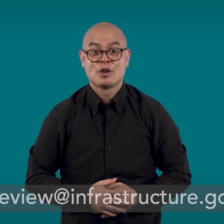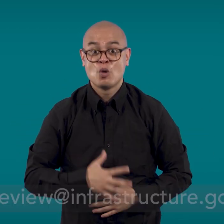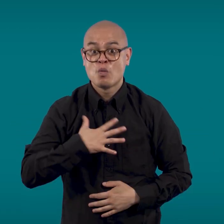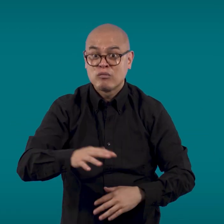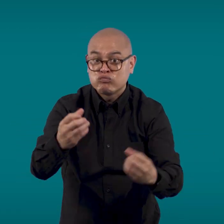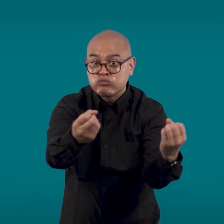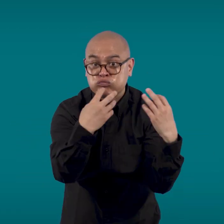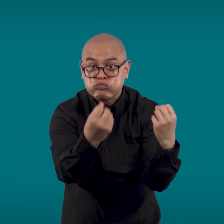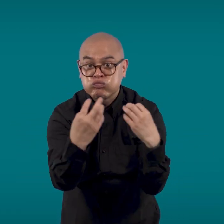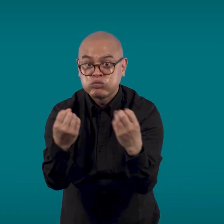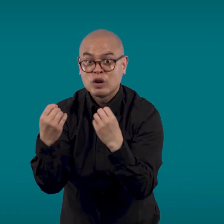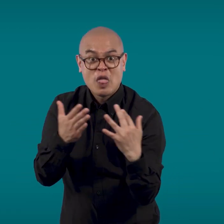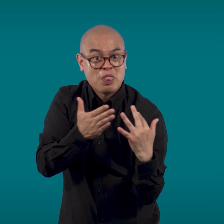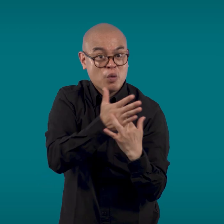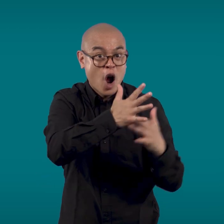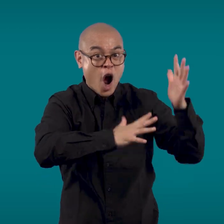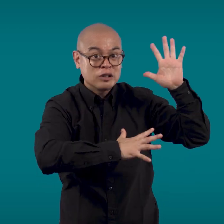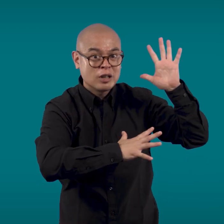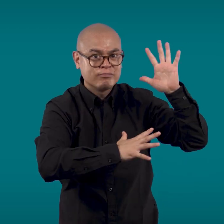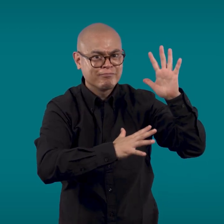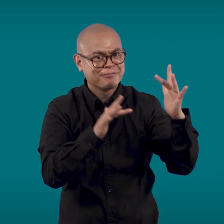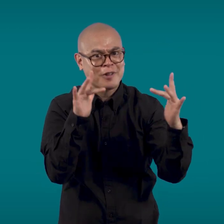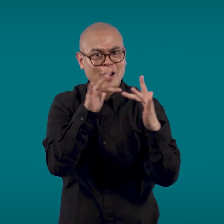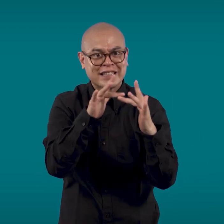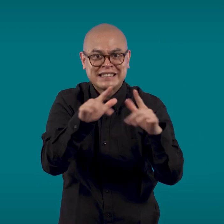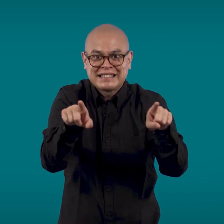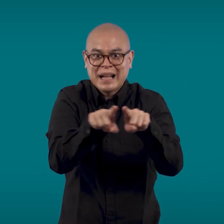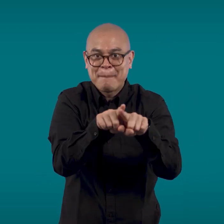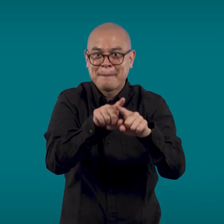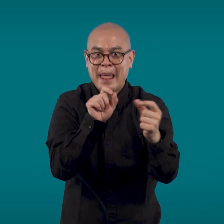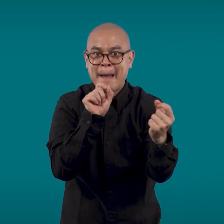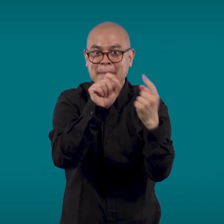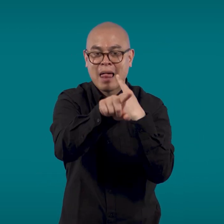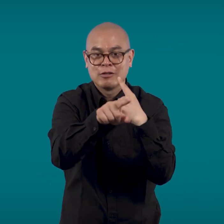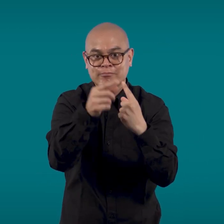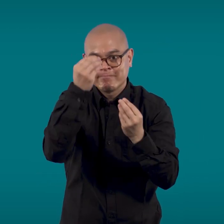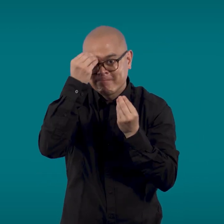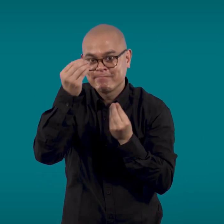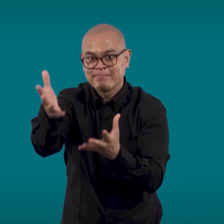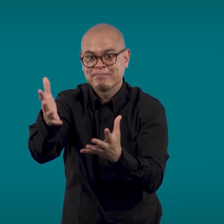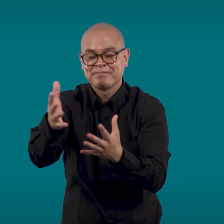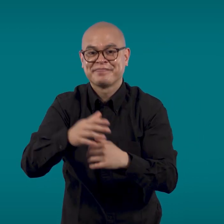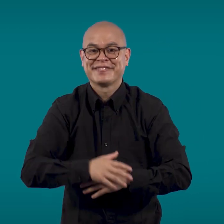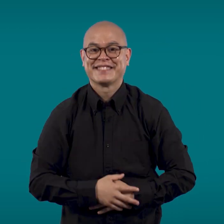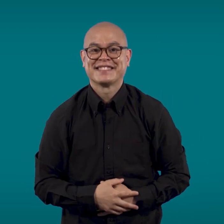If you would like to arrange to give us feedback in Auslan, please reach out to: